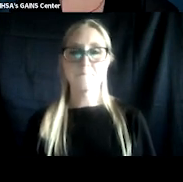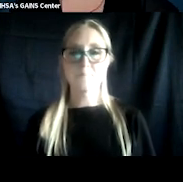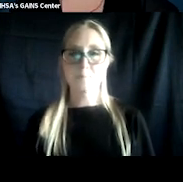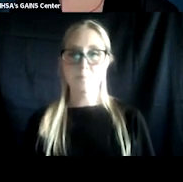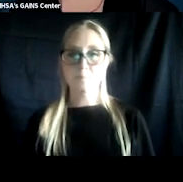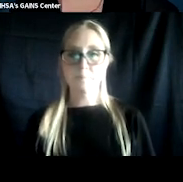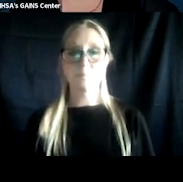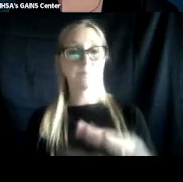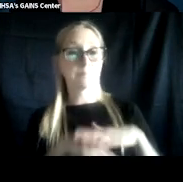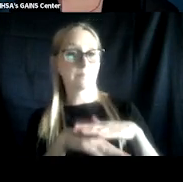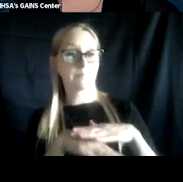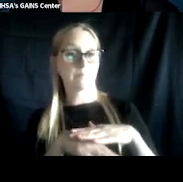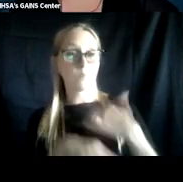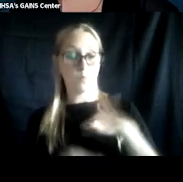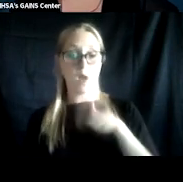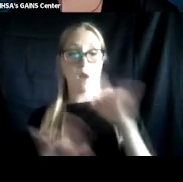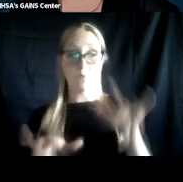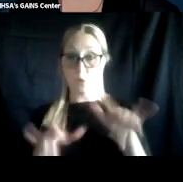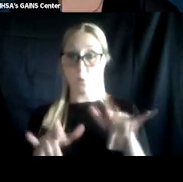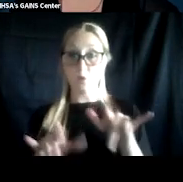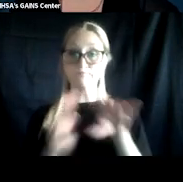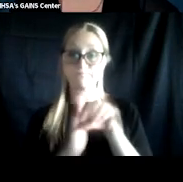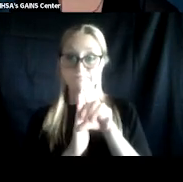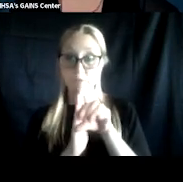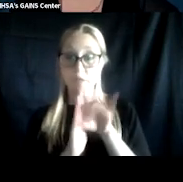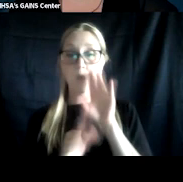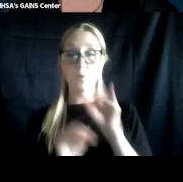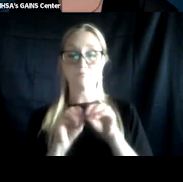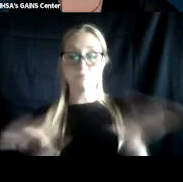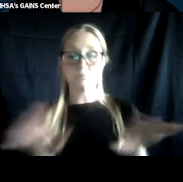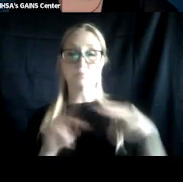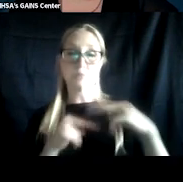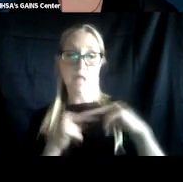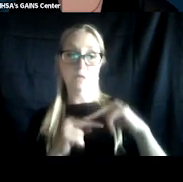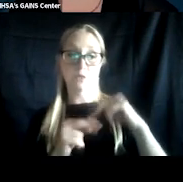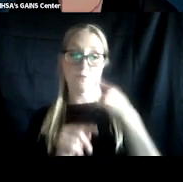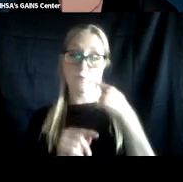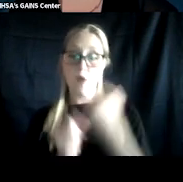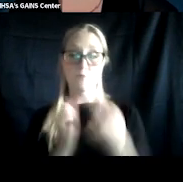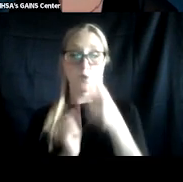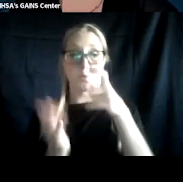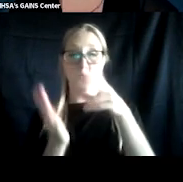The webinar is being recorded and we will disseminate slides to everyone who is registered for this event.